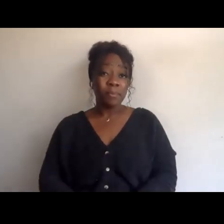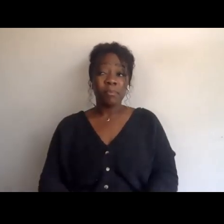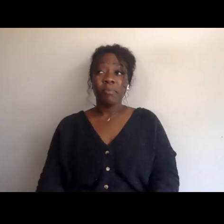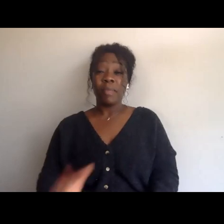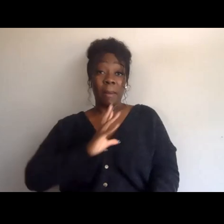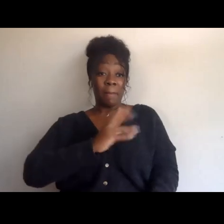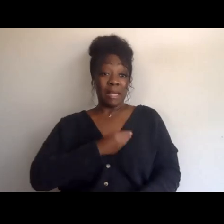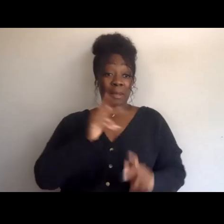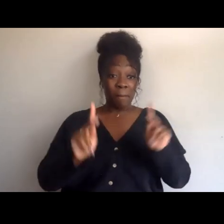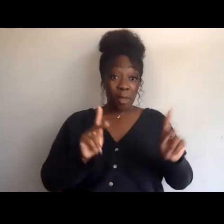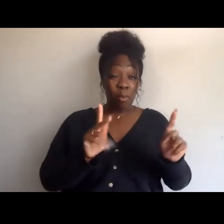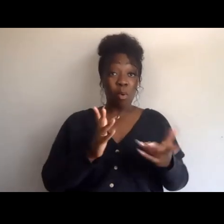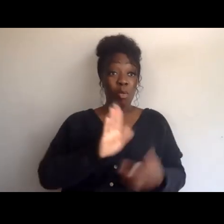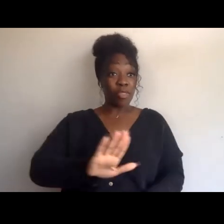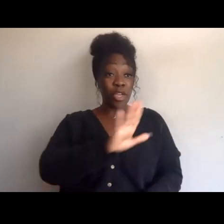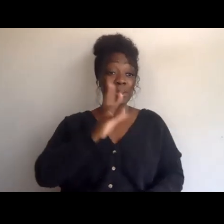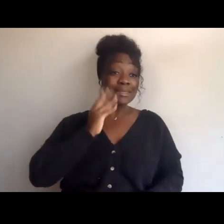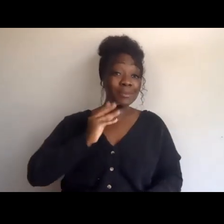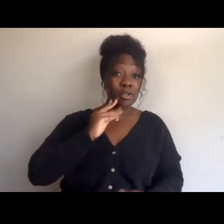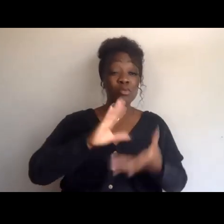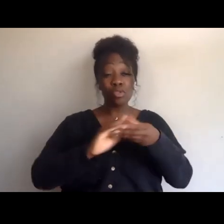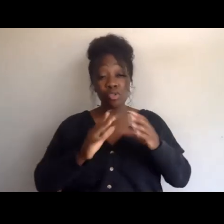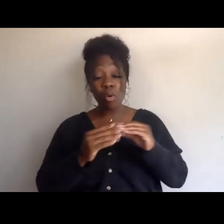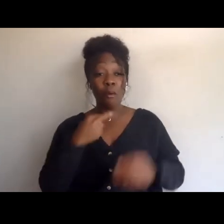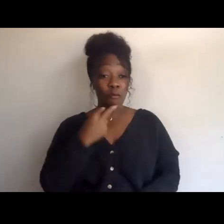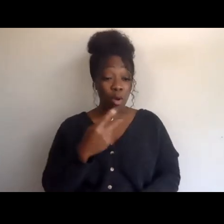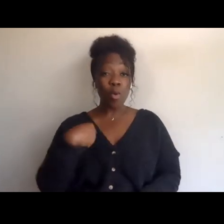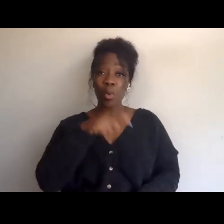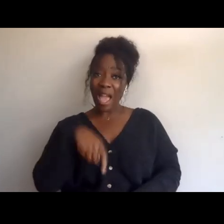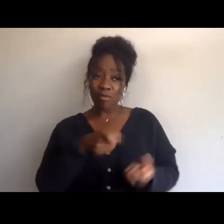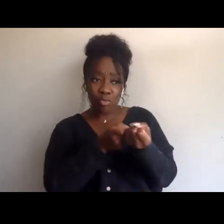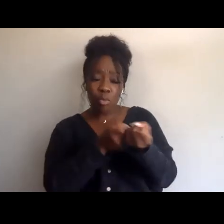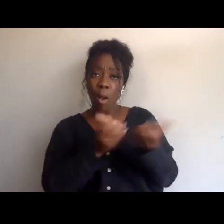on the ground, should I give resources? [Melina] Sure.